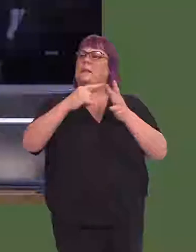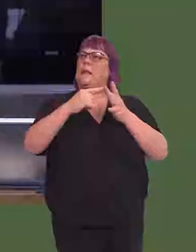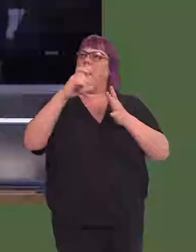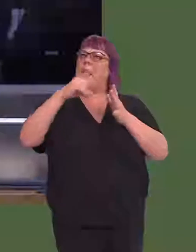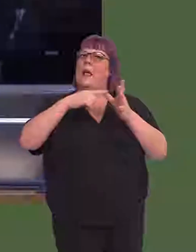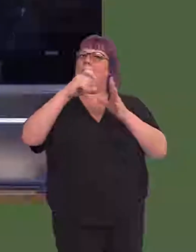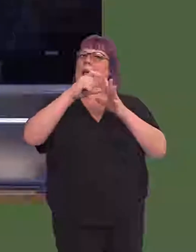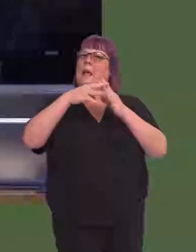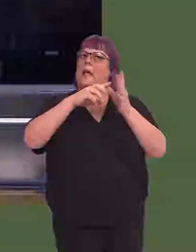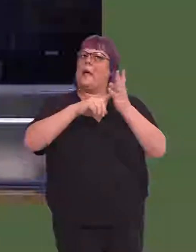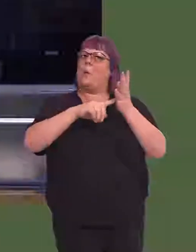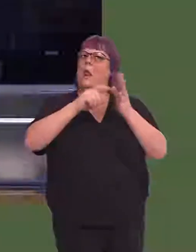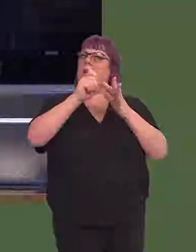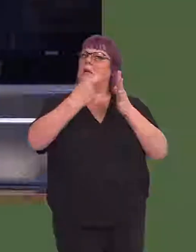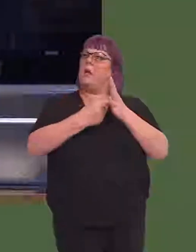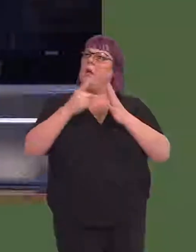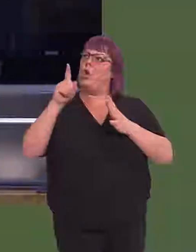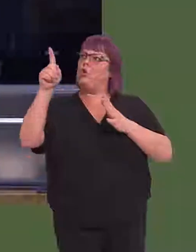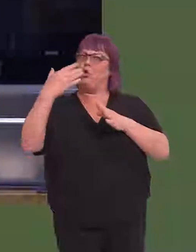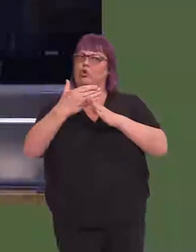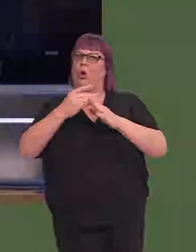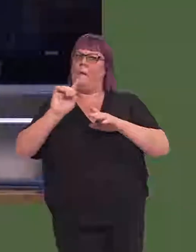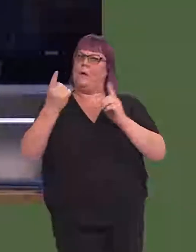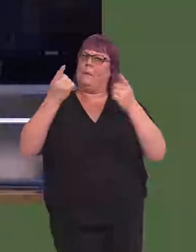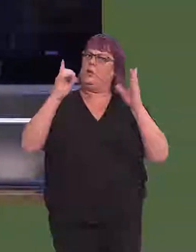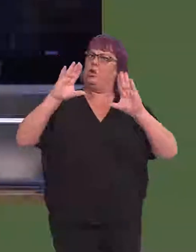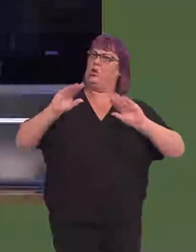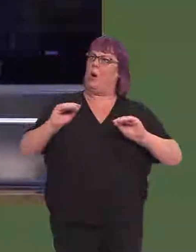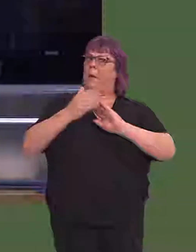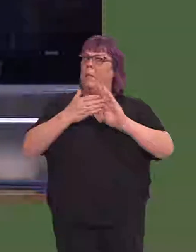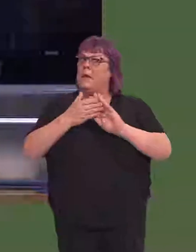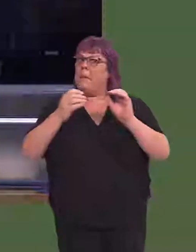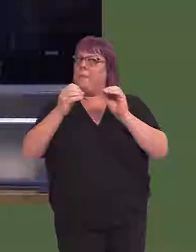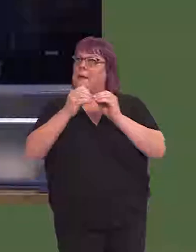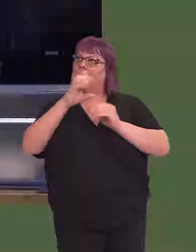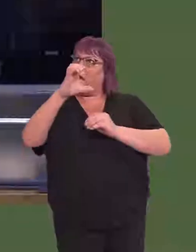board would be out of special measures by the time your term as First Minister comes to an end.